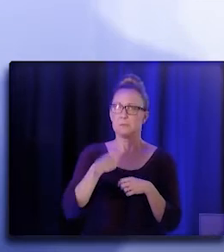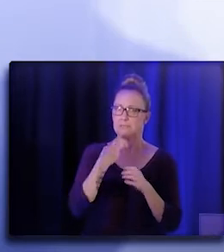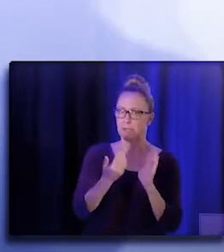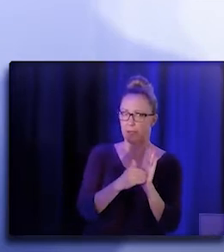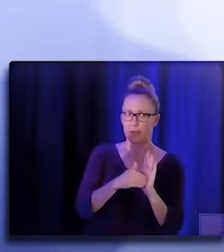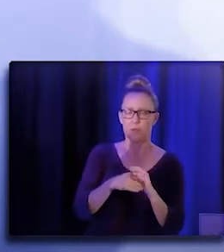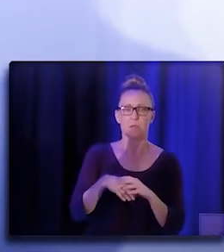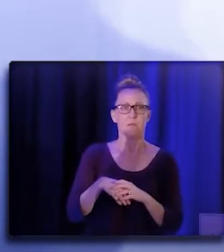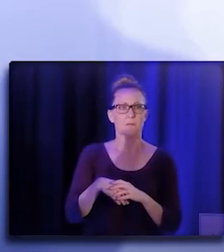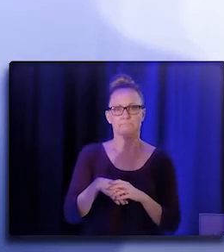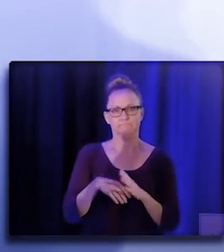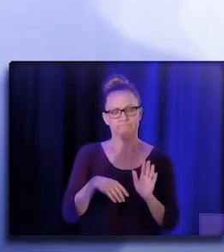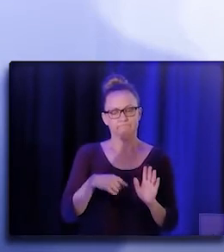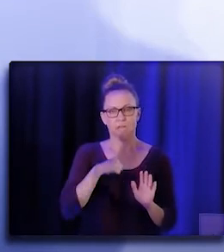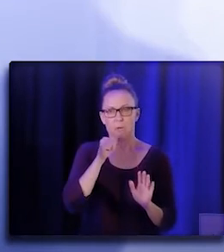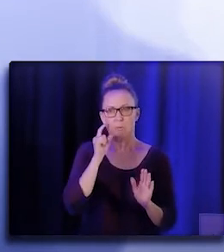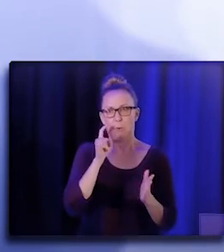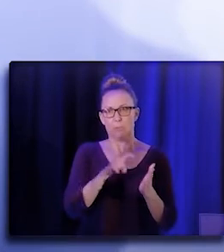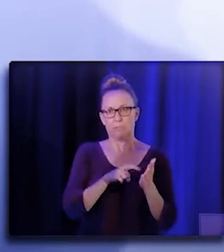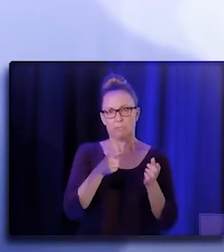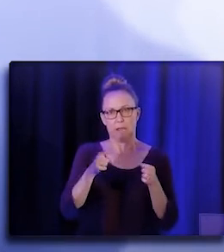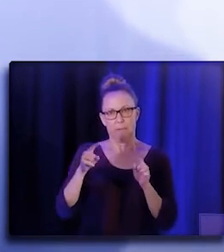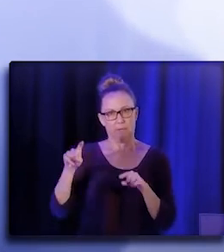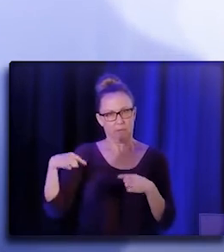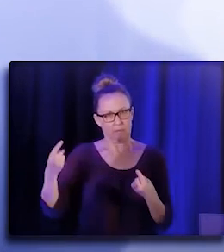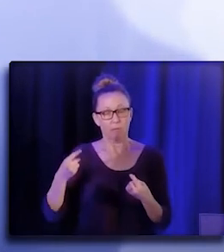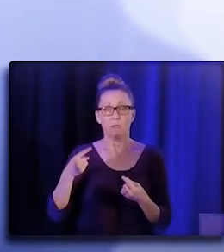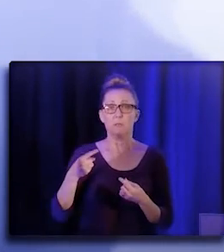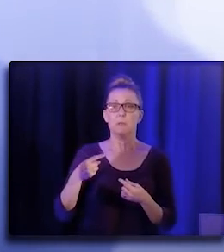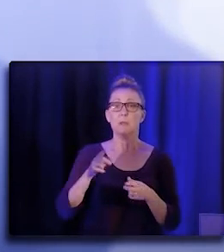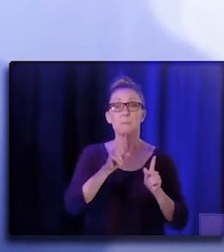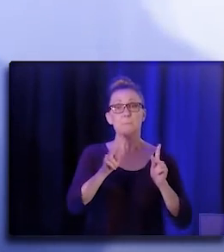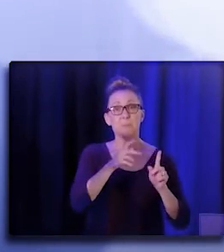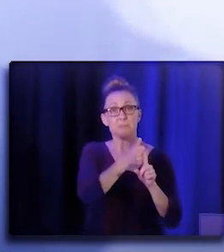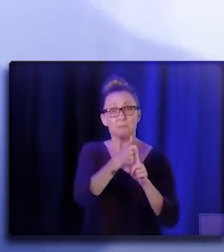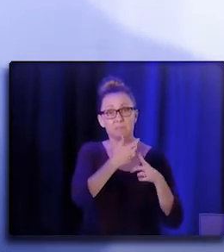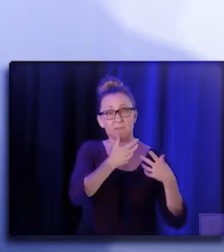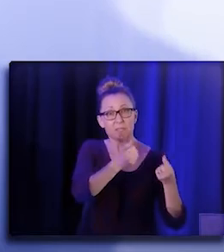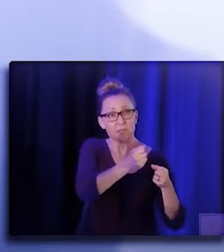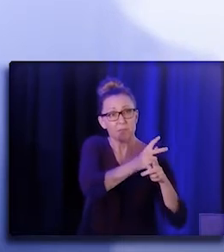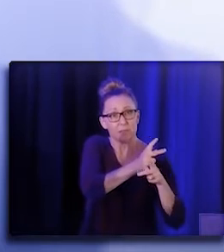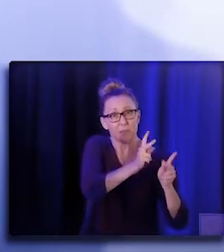it's just not happening as much as it should. Healers need healing too.